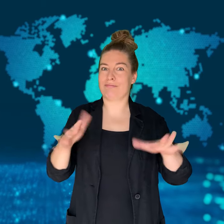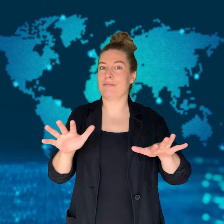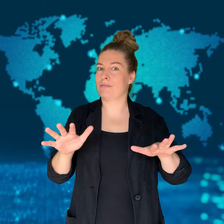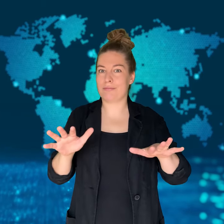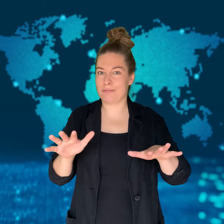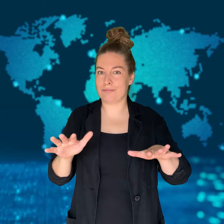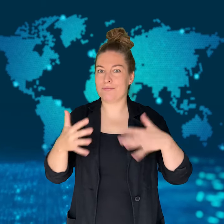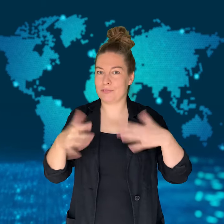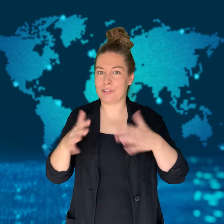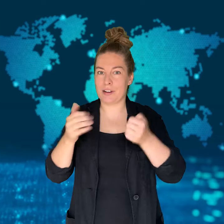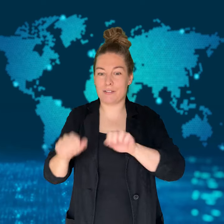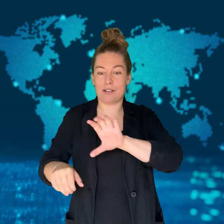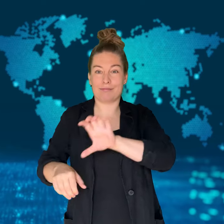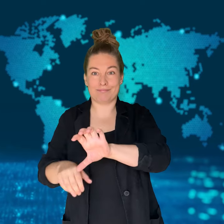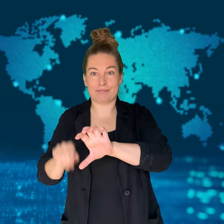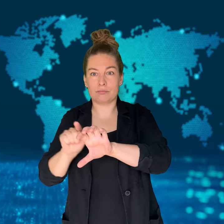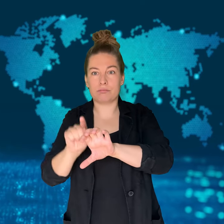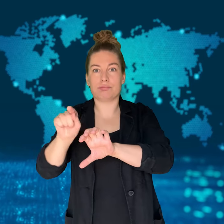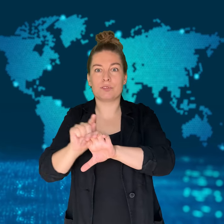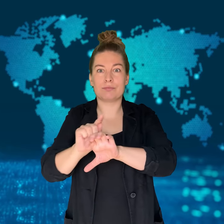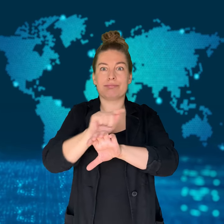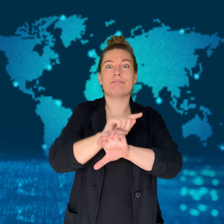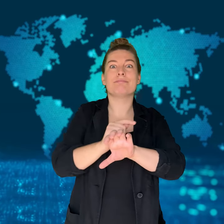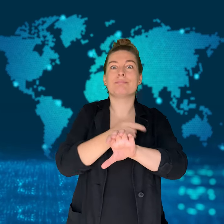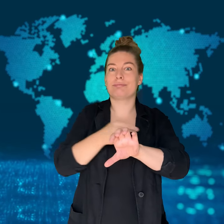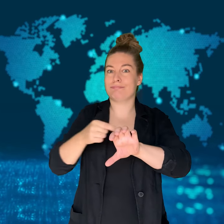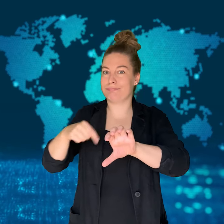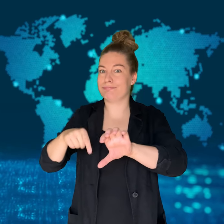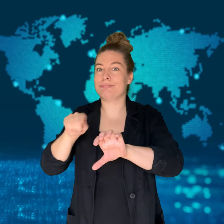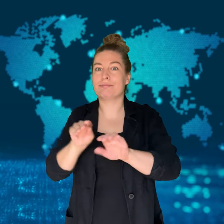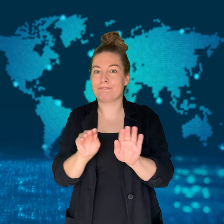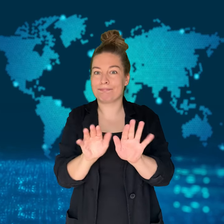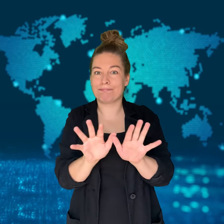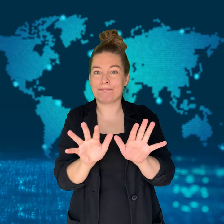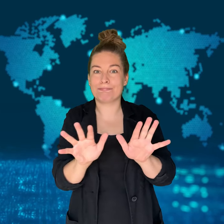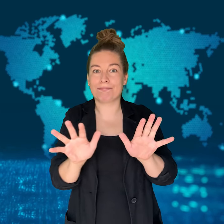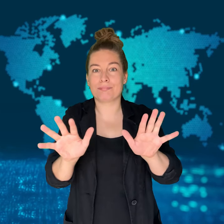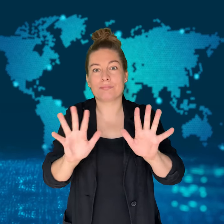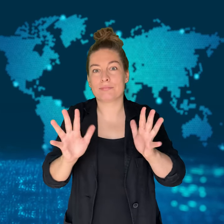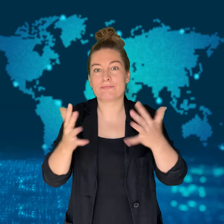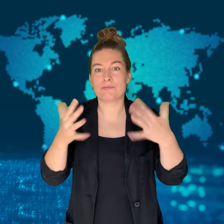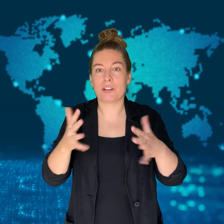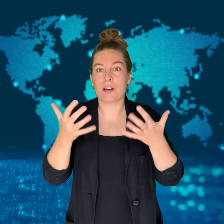but the virus has spread to nearby countries.